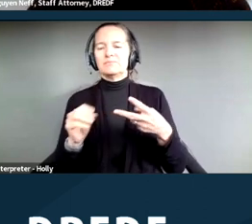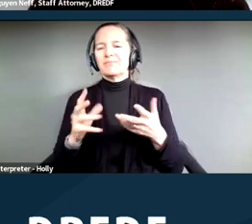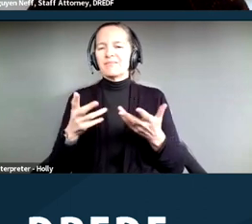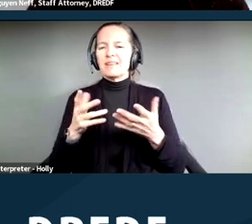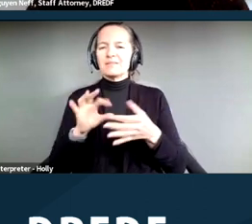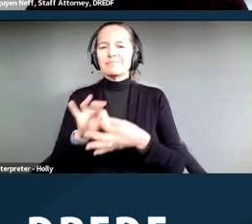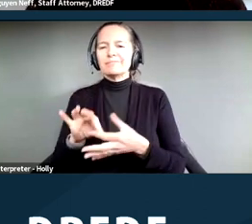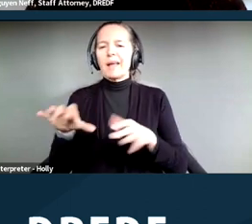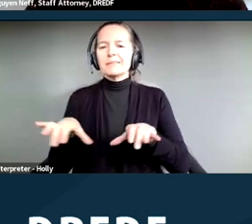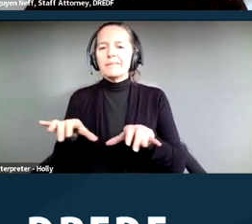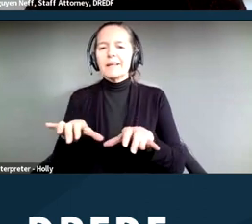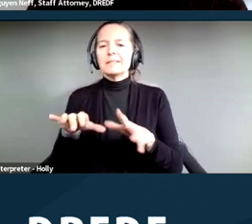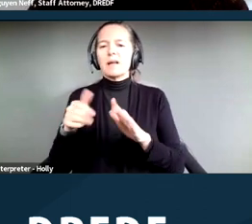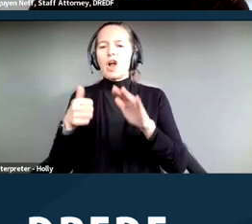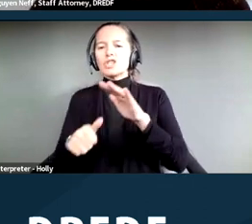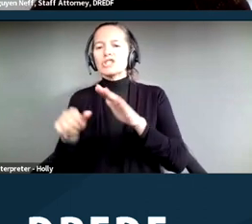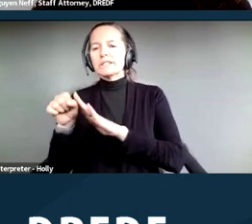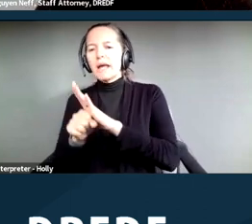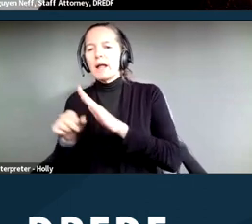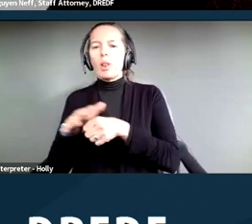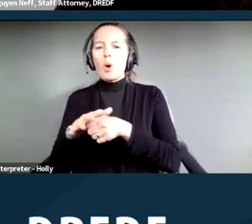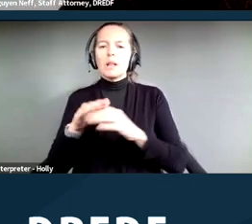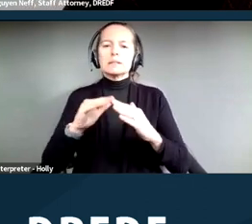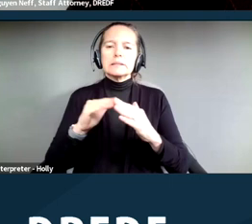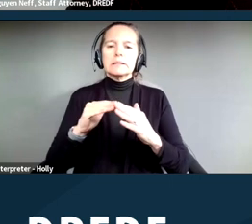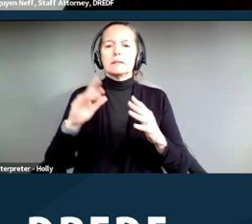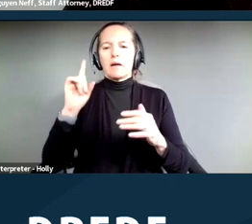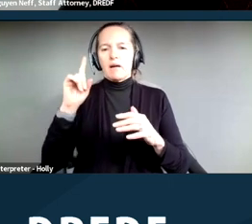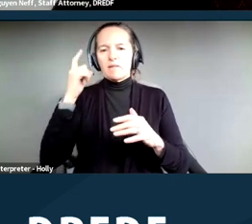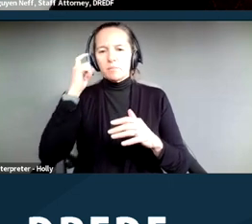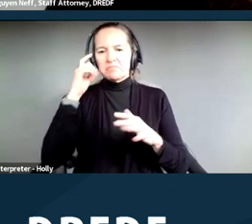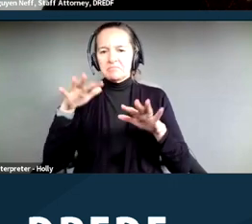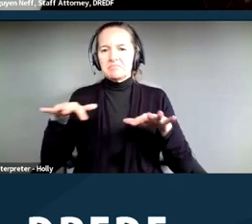local and state or city governments. And we'll go into more about like